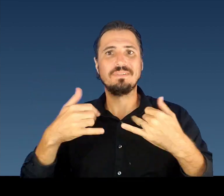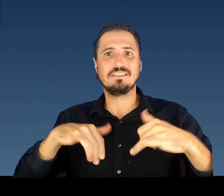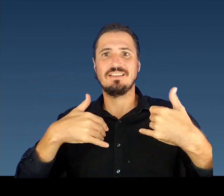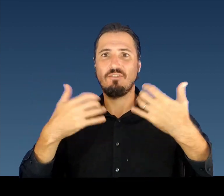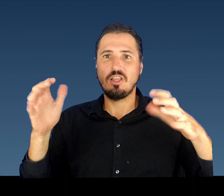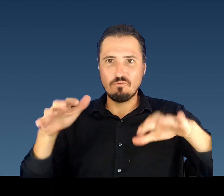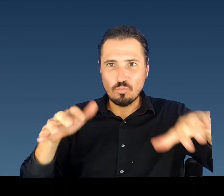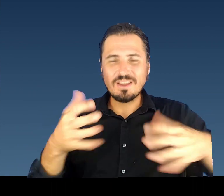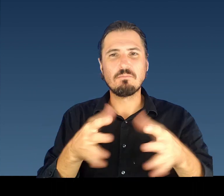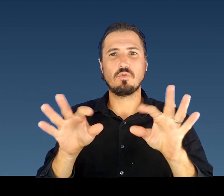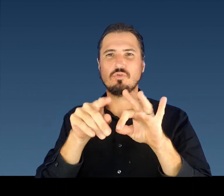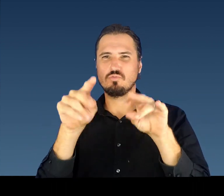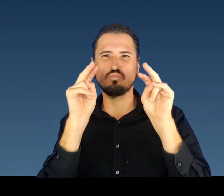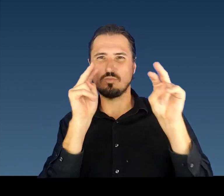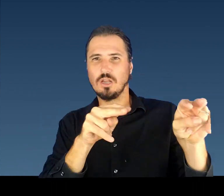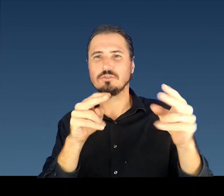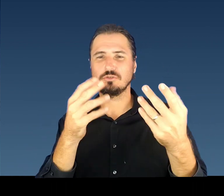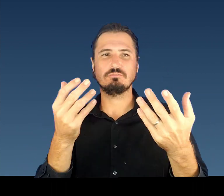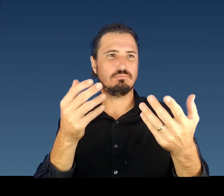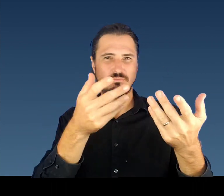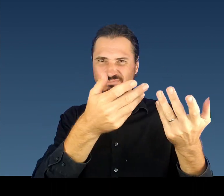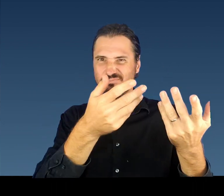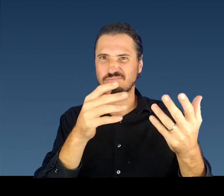with their teachers in the classroom for as long as possible